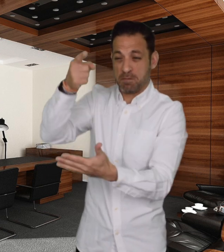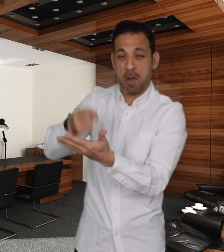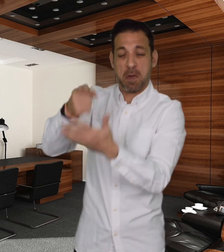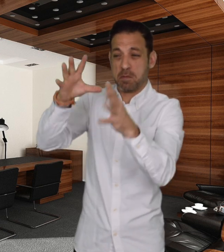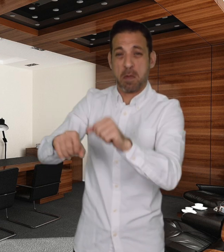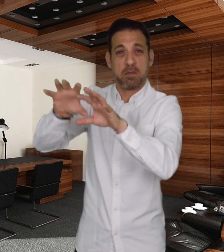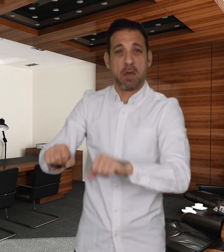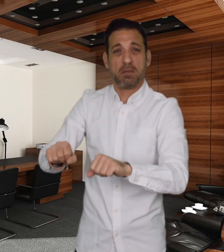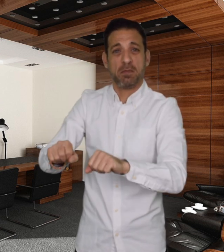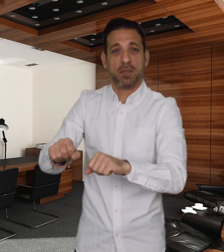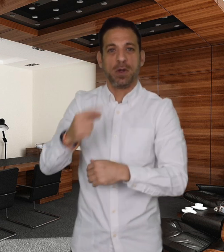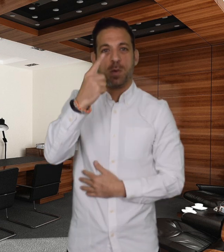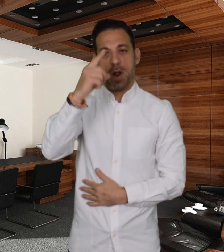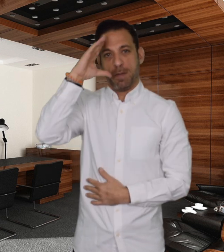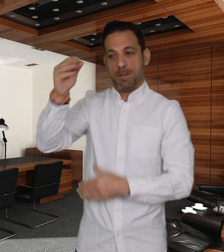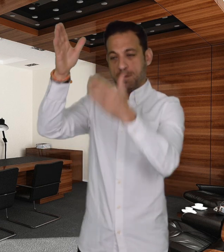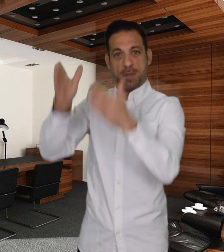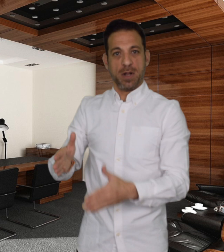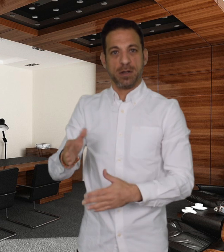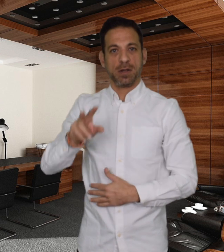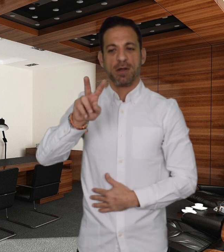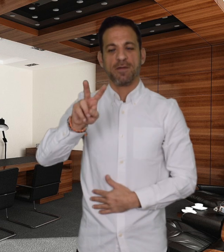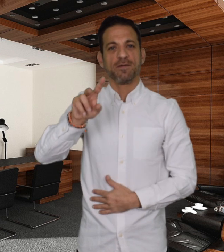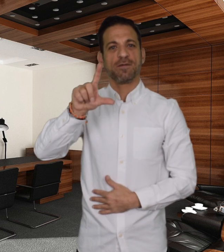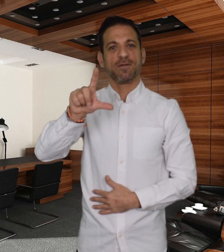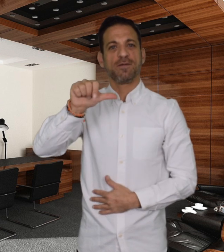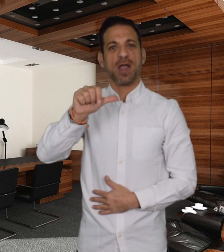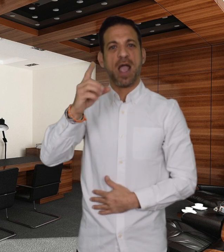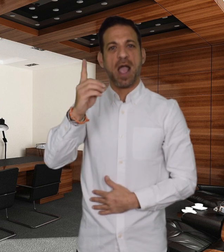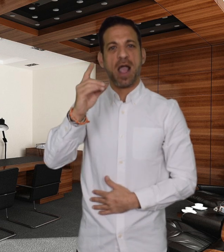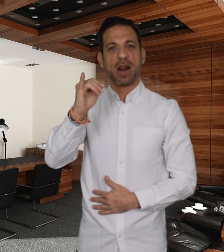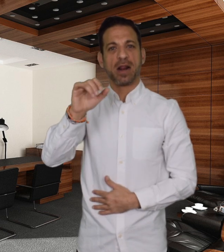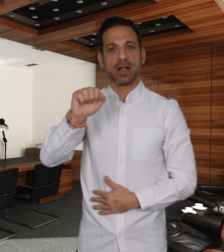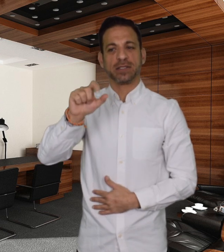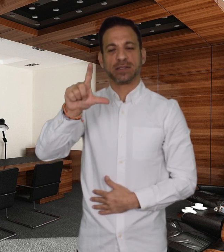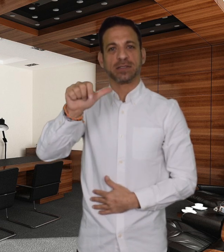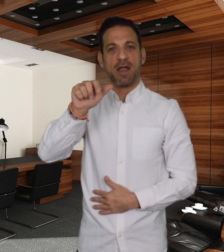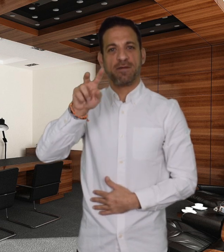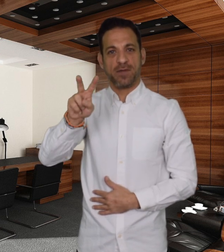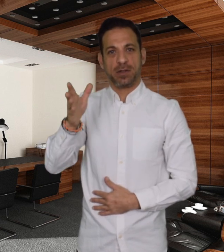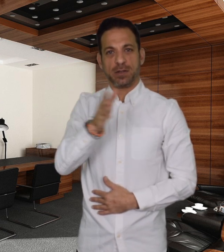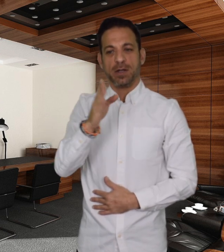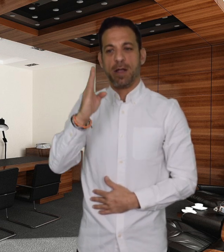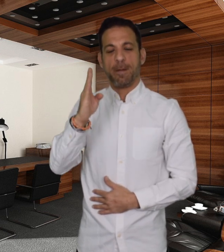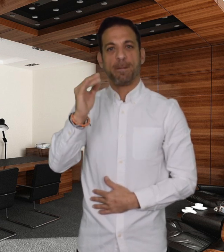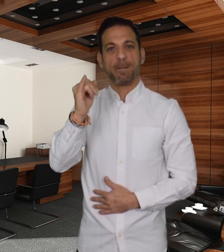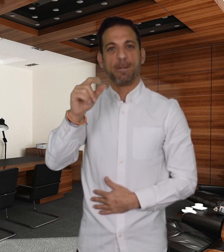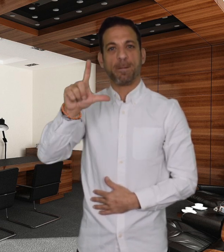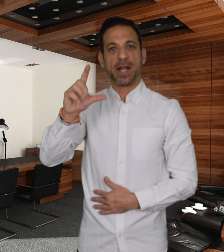a Deaf student who is from a town near Crimea, described